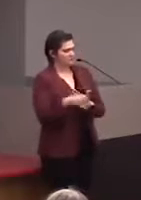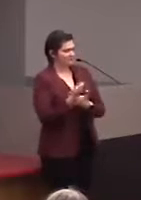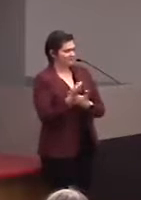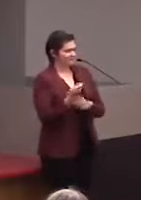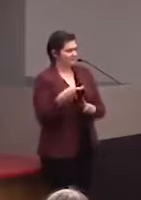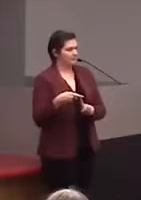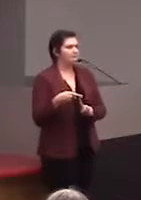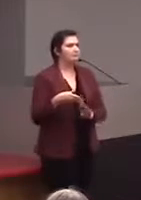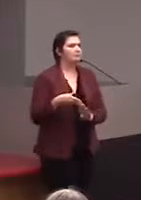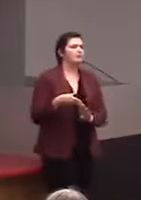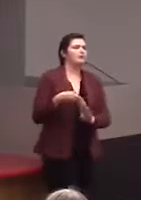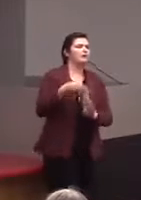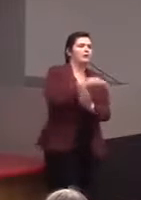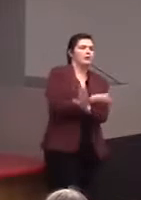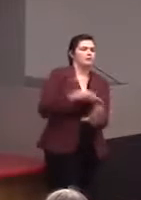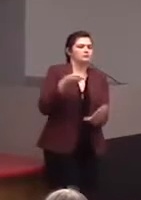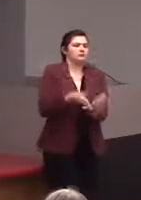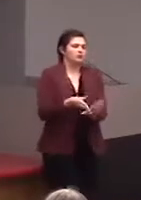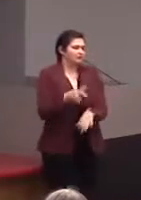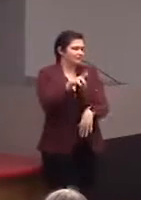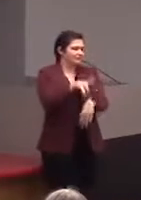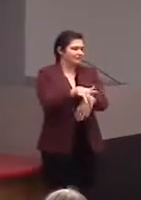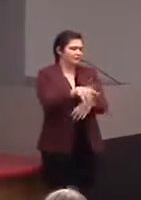before I joined Touch Graphics, is over